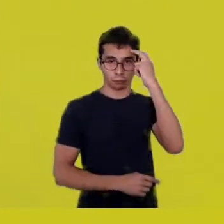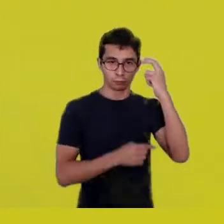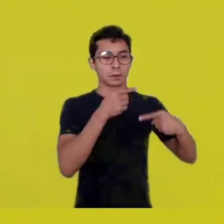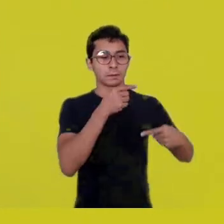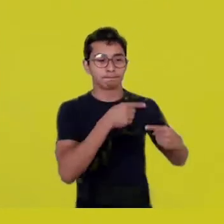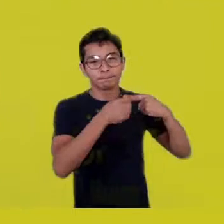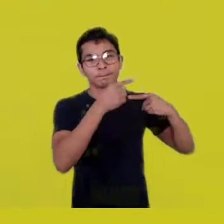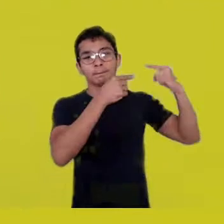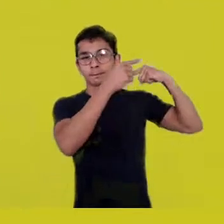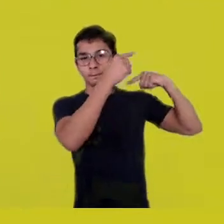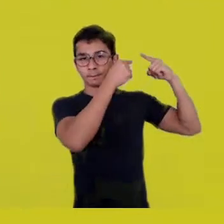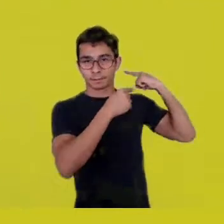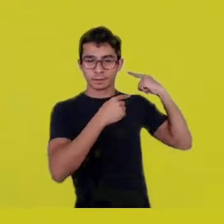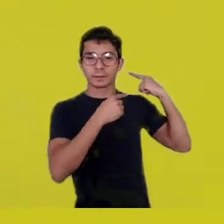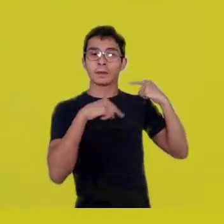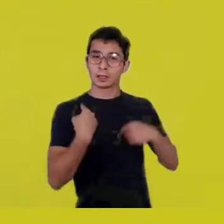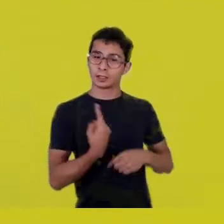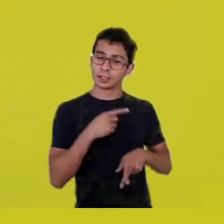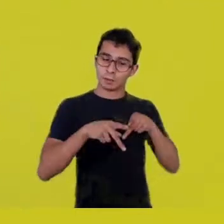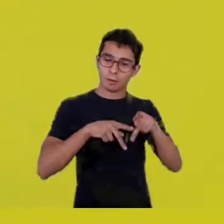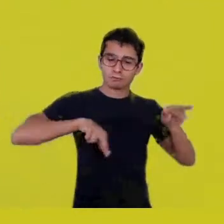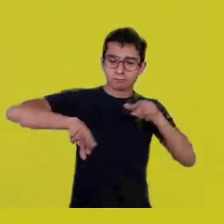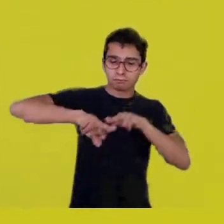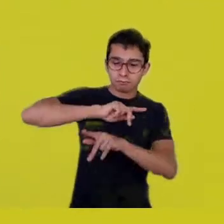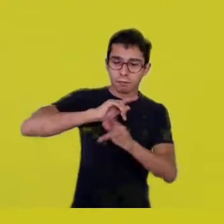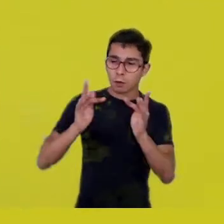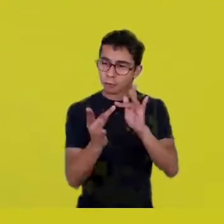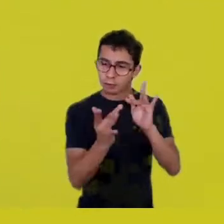because here it has a broader sense,